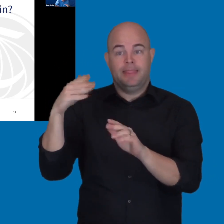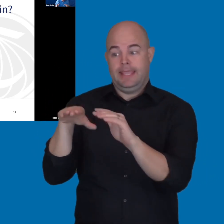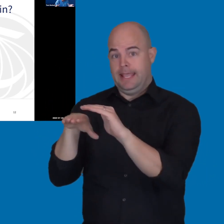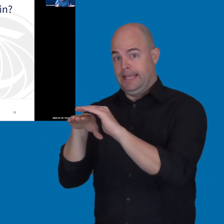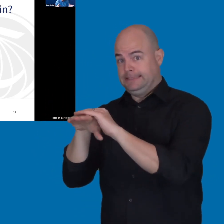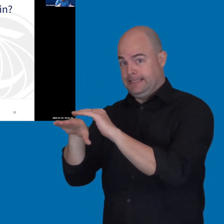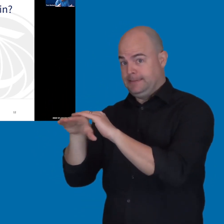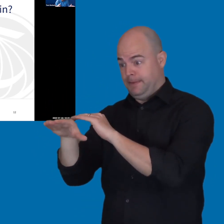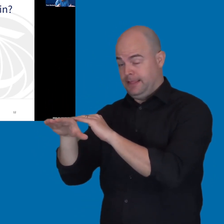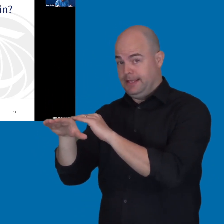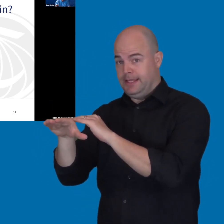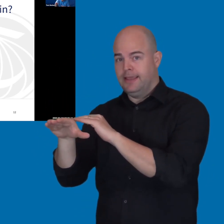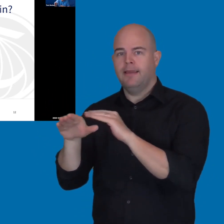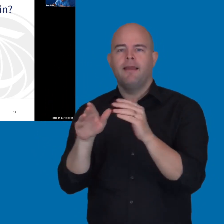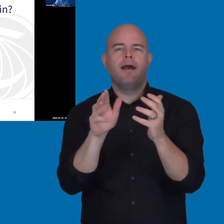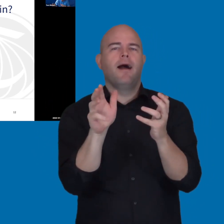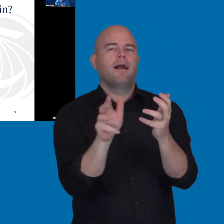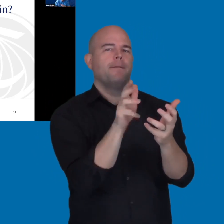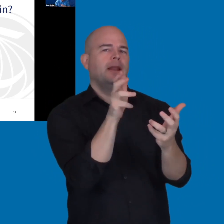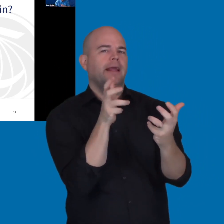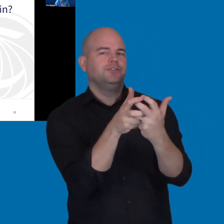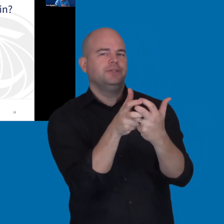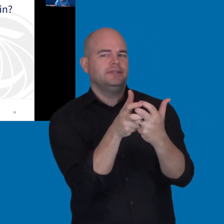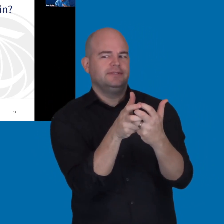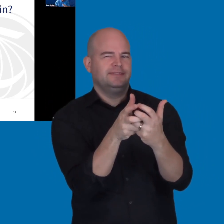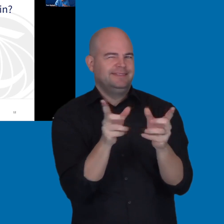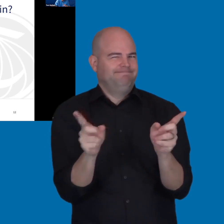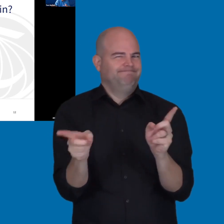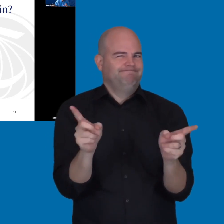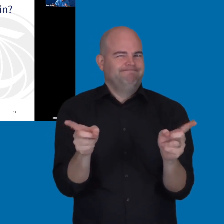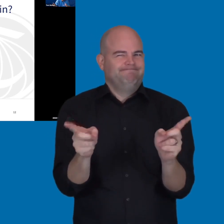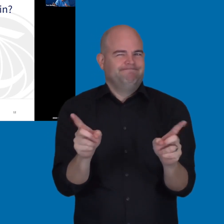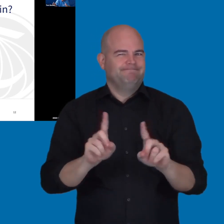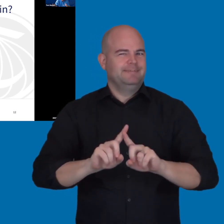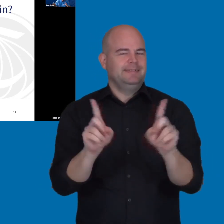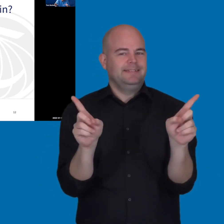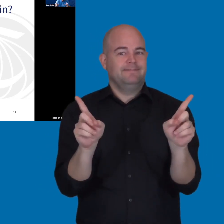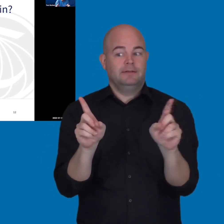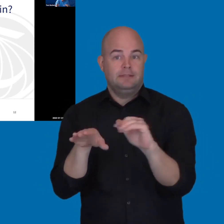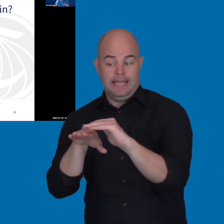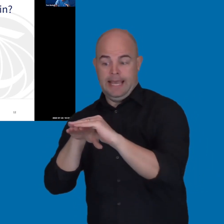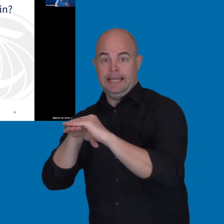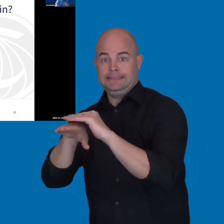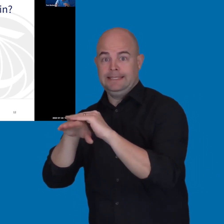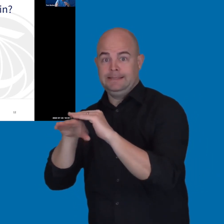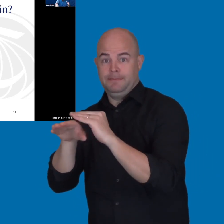accessibility efforts versus accommodation efforts. The accessibility efforts that we're talking